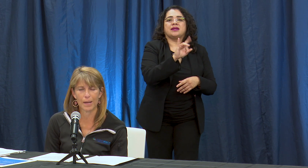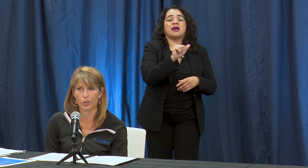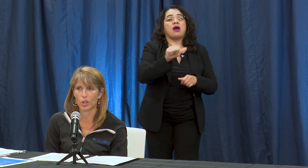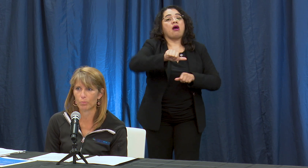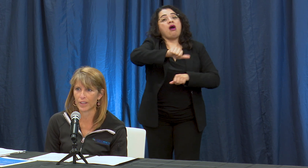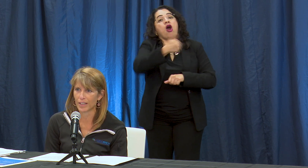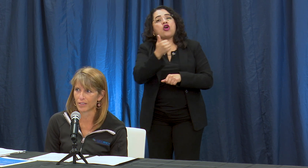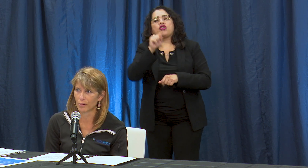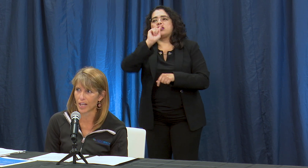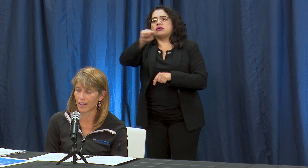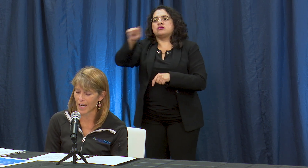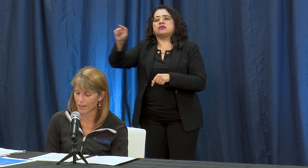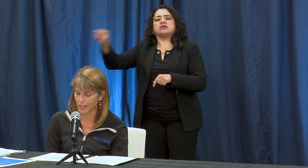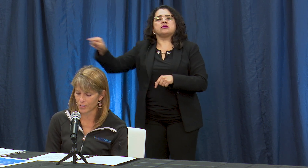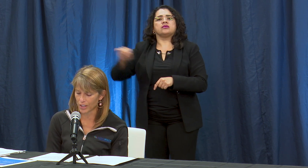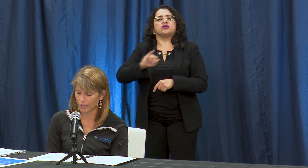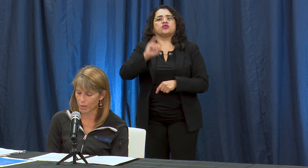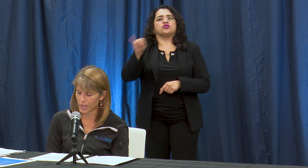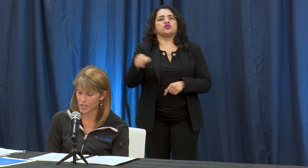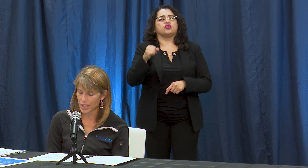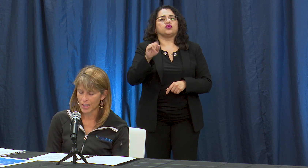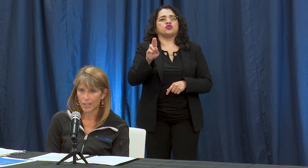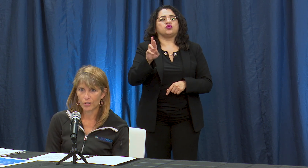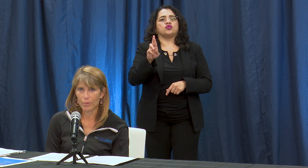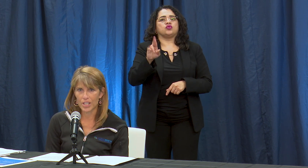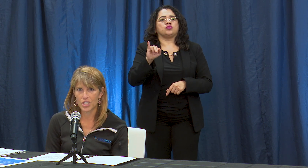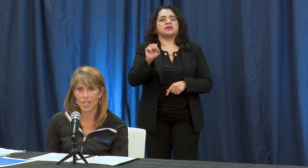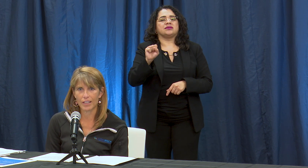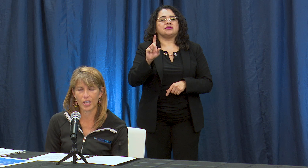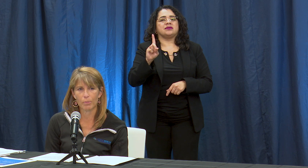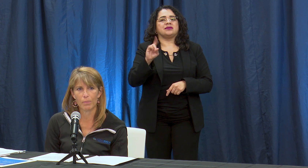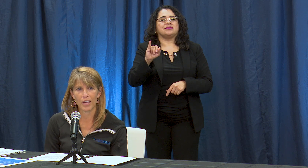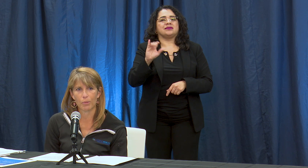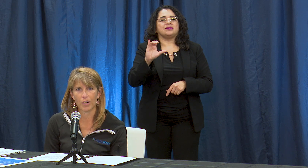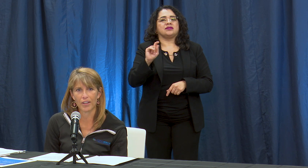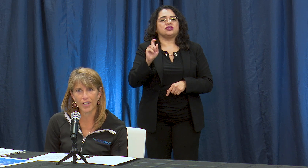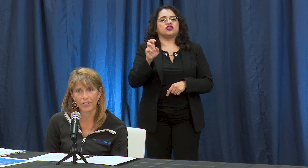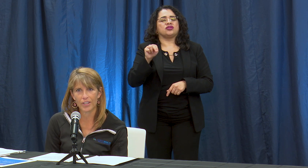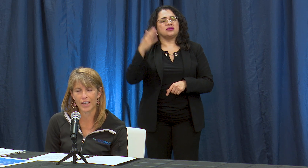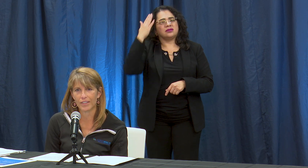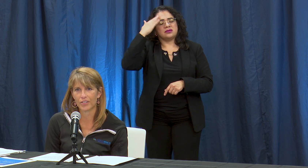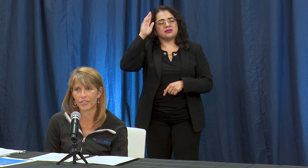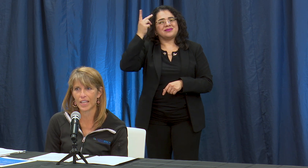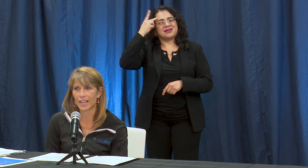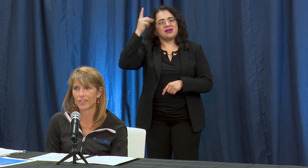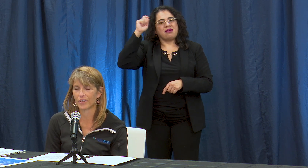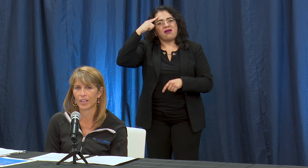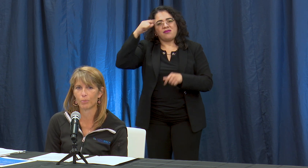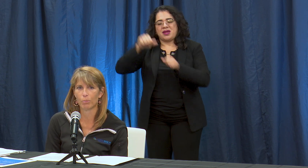able to open things that we're not allowing in the City of Long Beach so I want to share a little bit about the process. The state has developed a